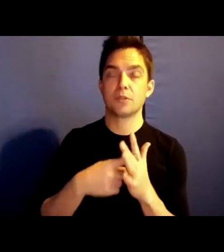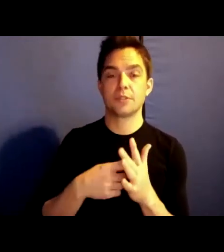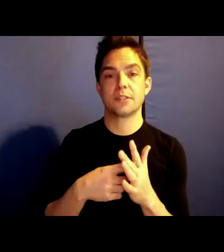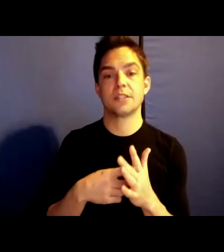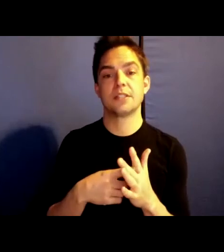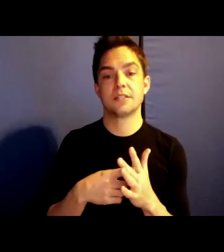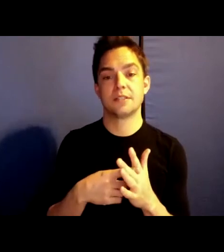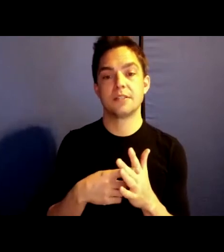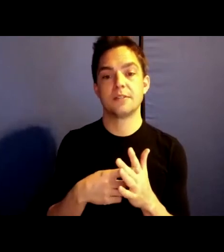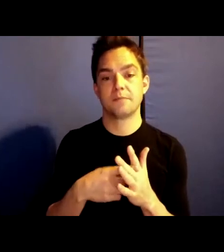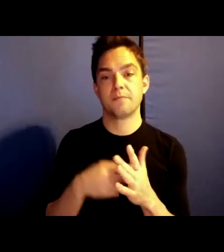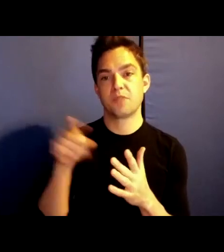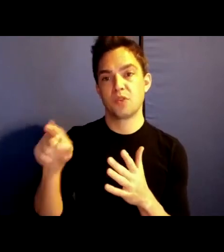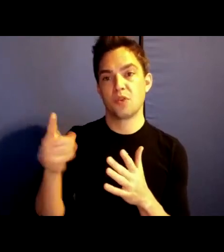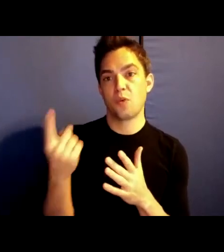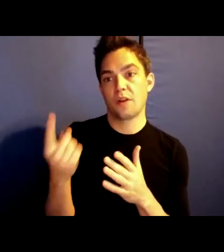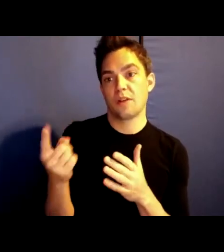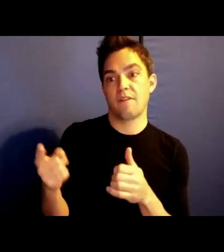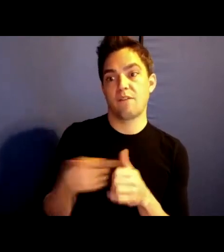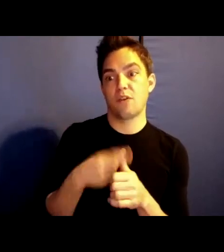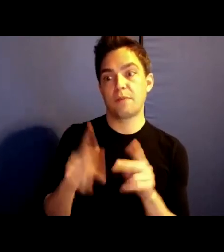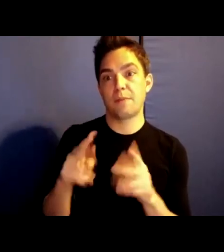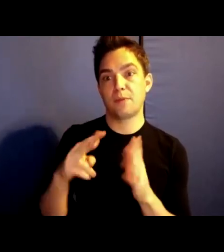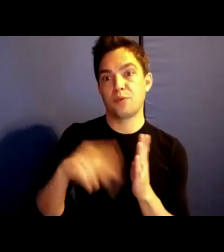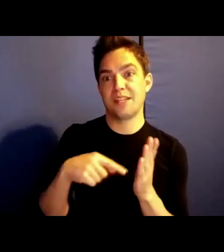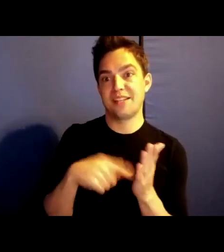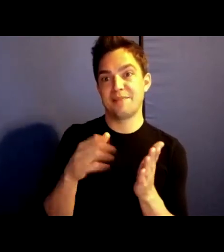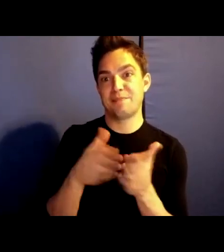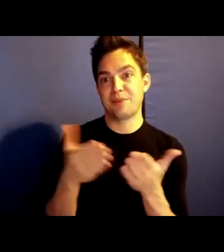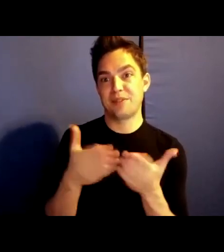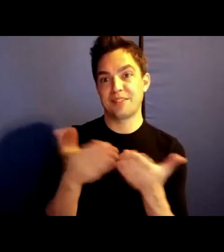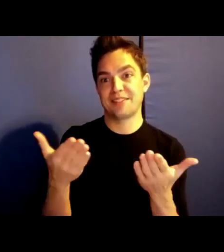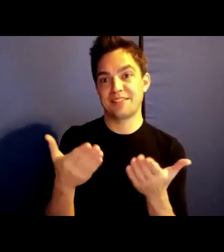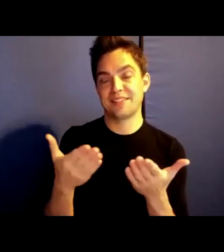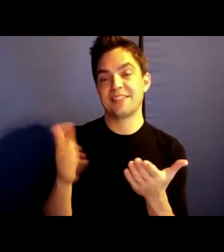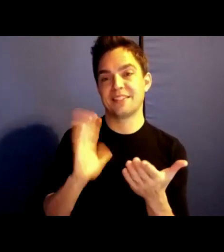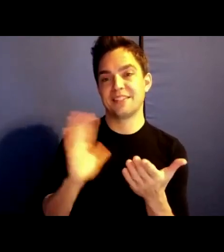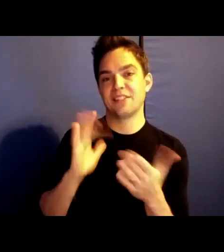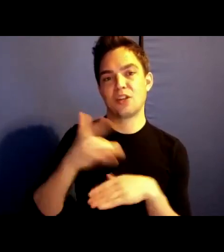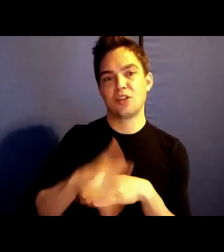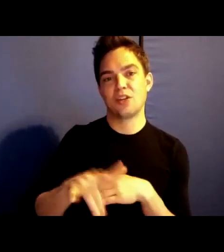You were one of the first people to read this book back in the early summer months.